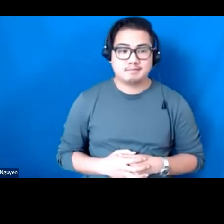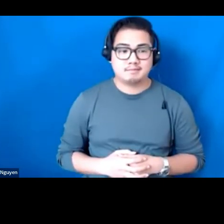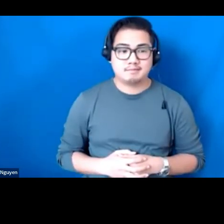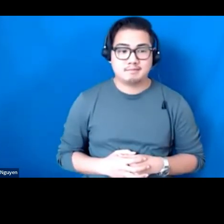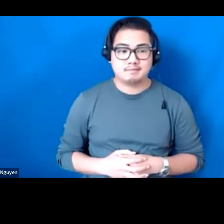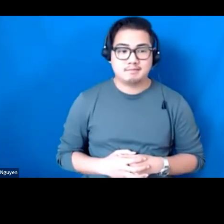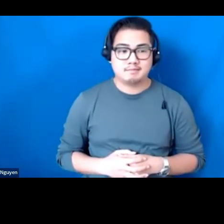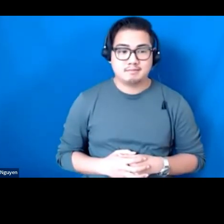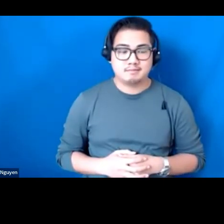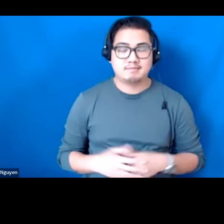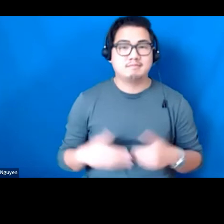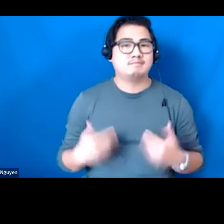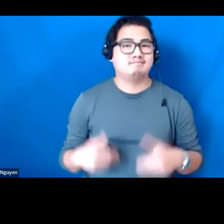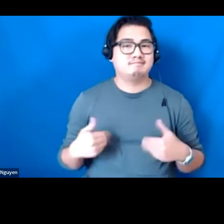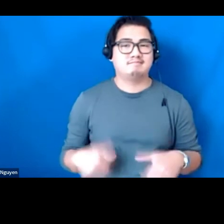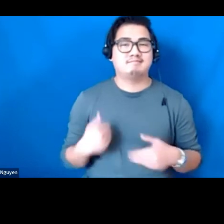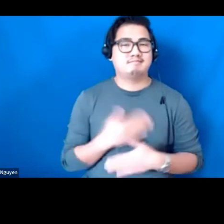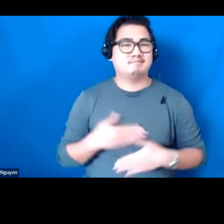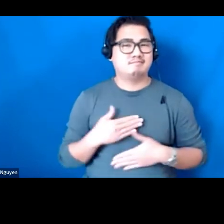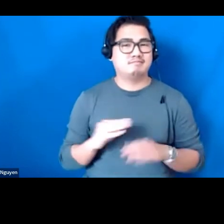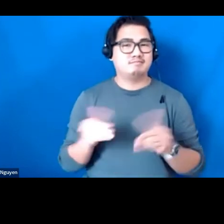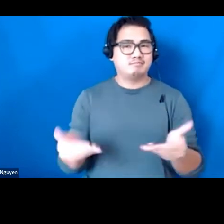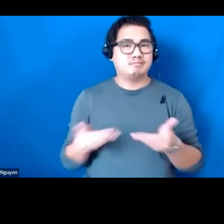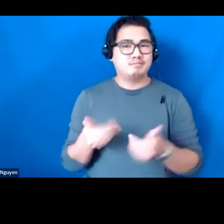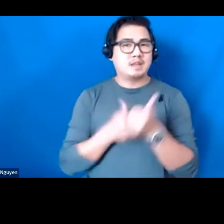It gives me great pleasure to introduce our Executive Director at